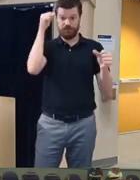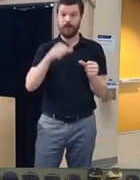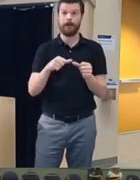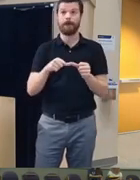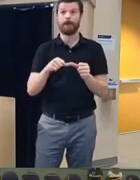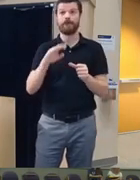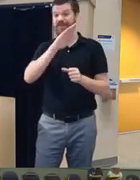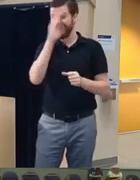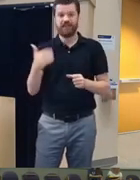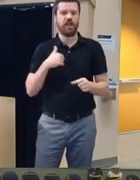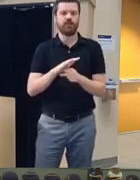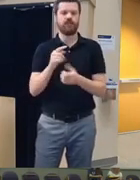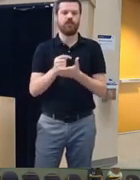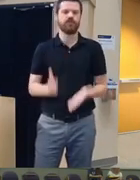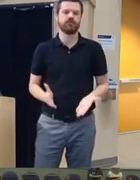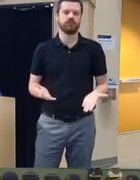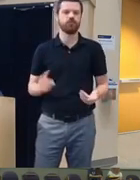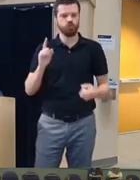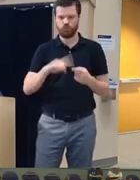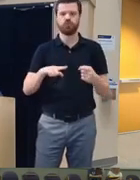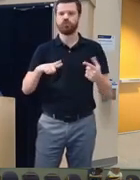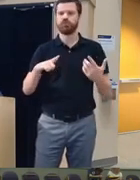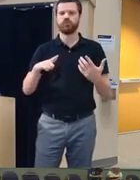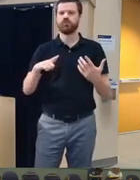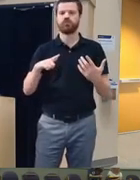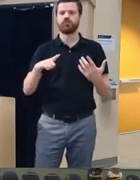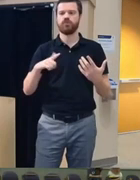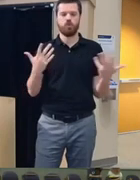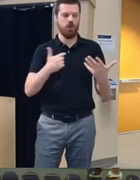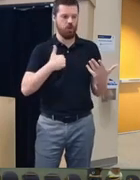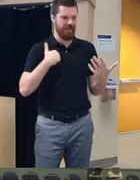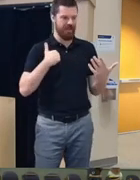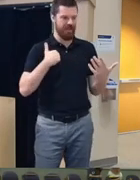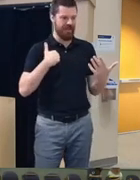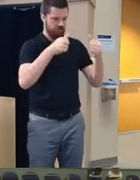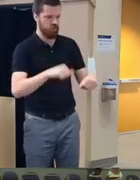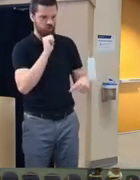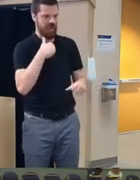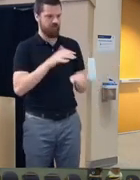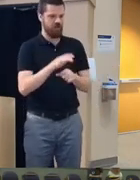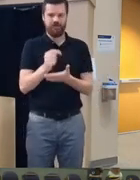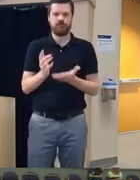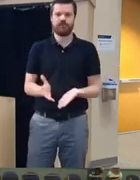had enough therapists to fill the positions that we have posted and that's probably true